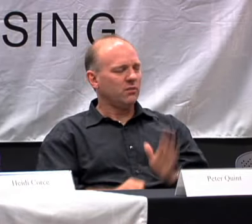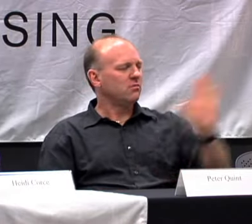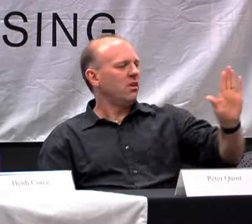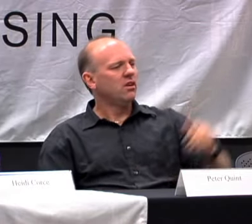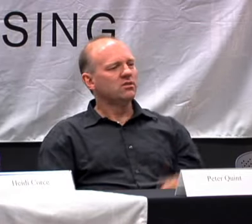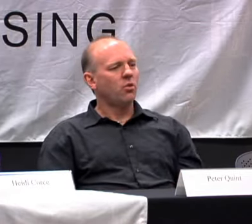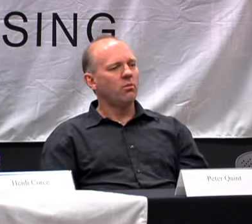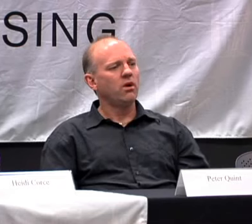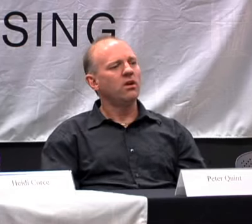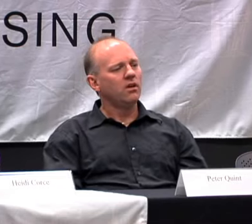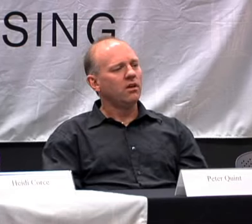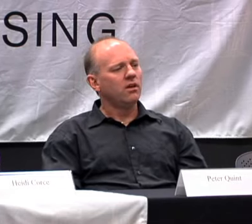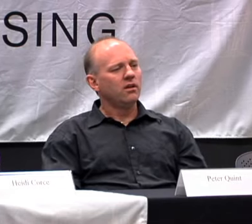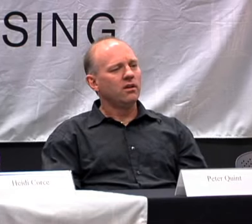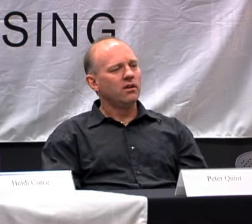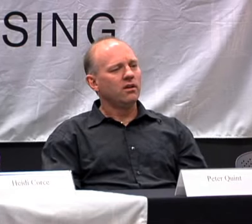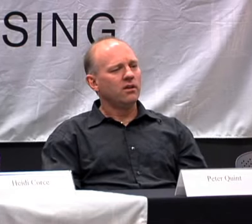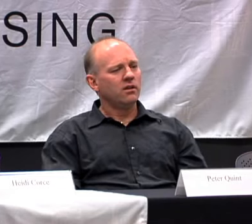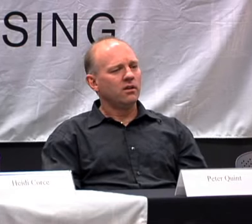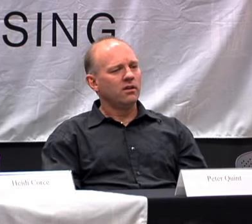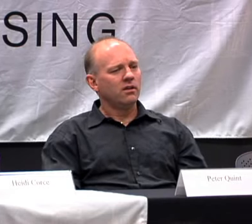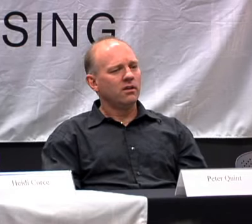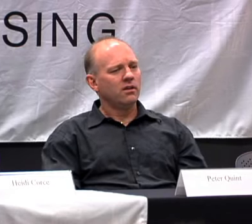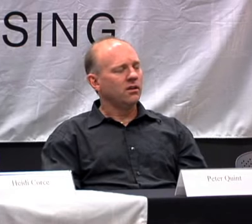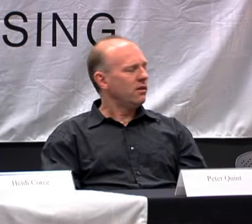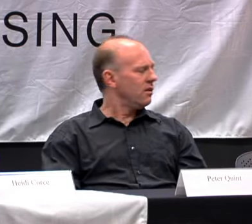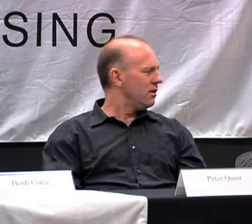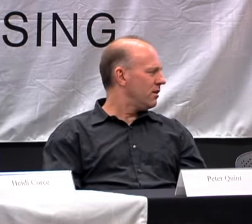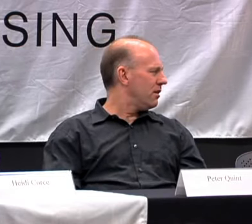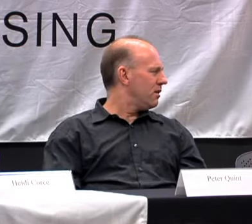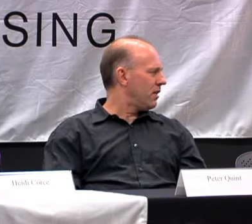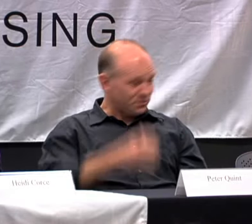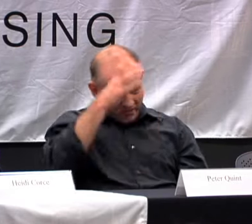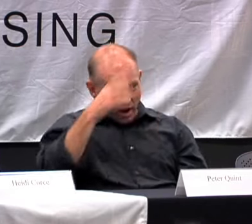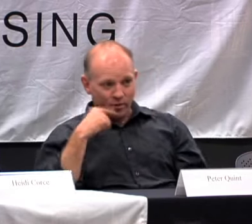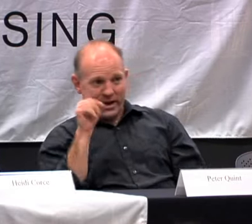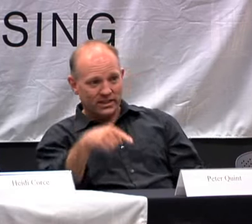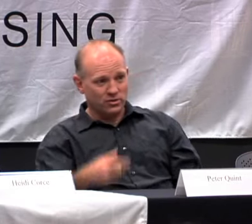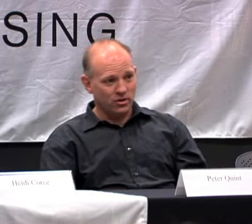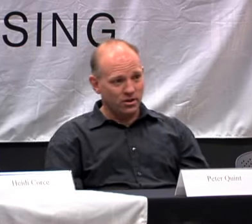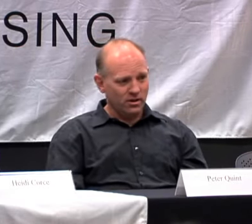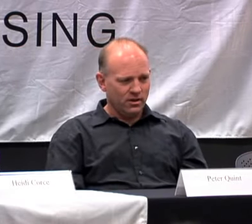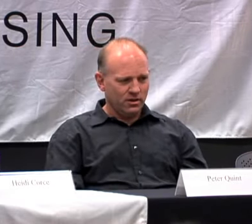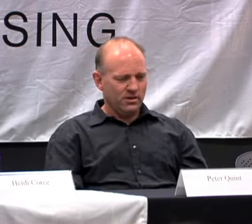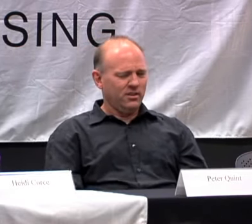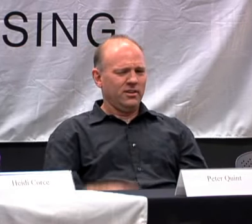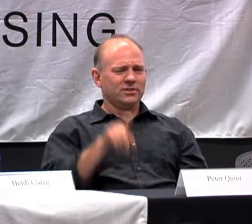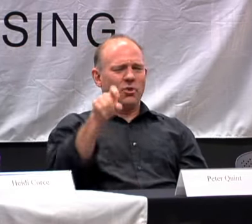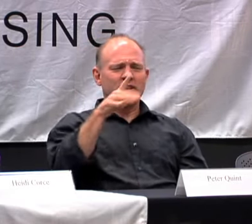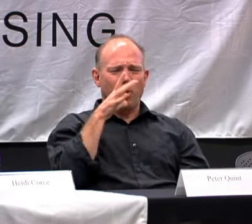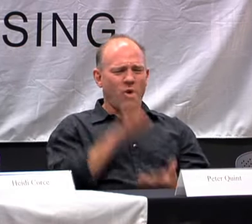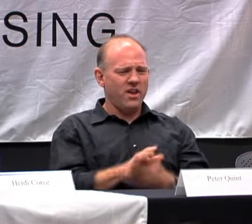THAT'S ALL. YOU WRITE IT AND SHOW IT. THAT'S HOW THE FATHER ANSWERED